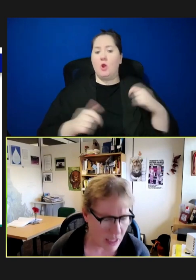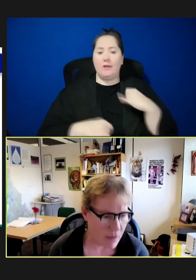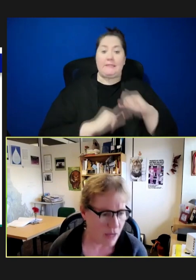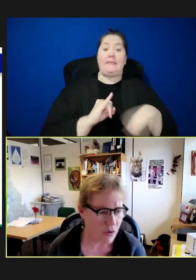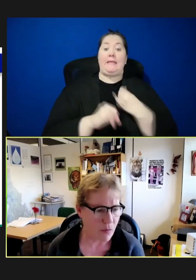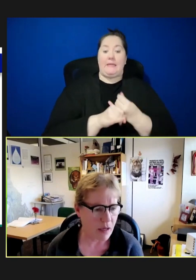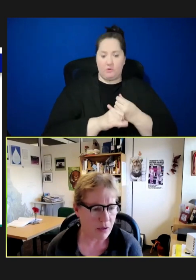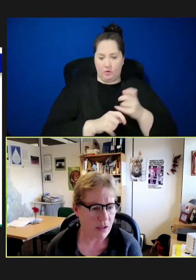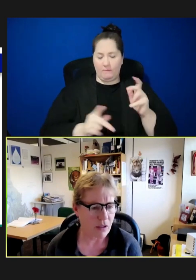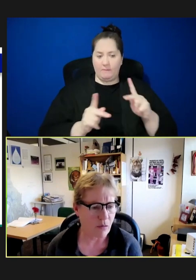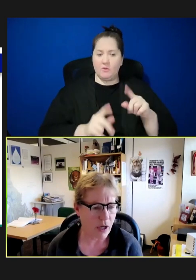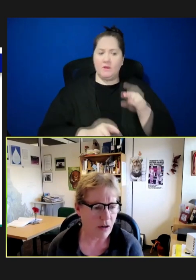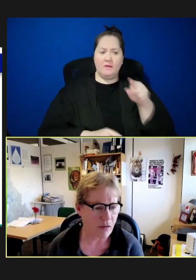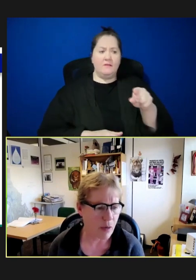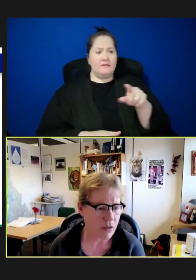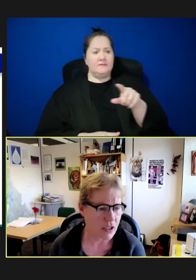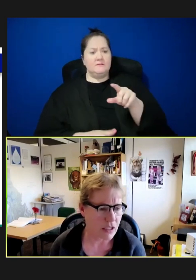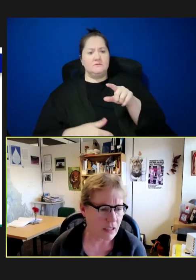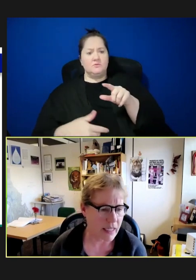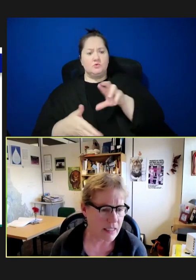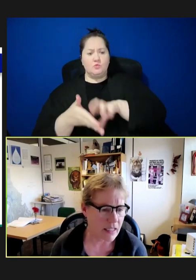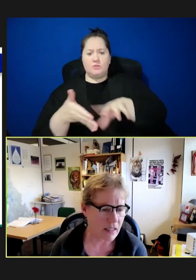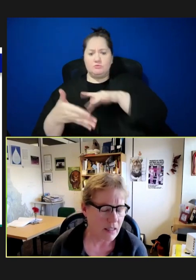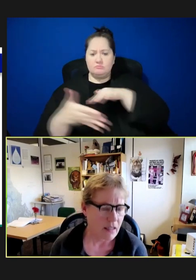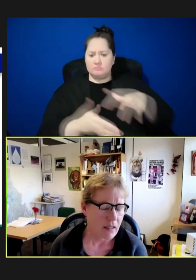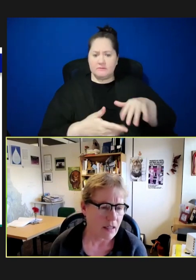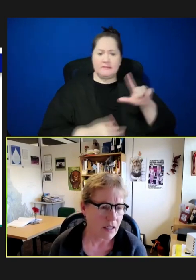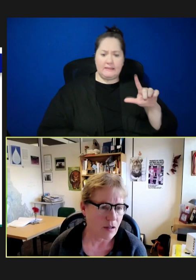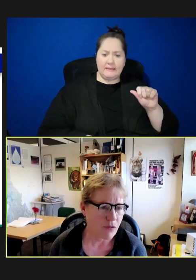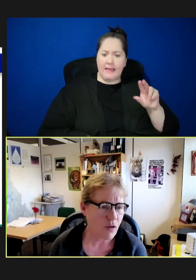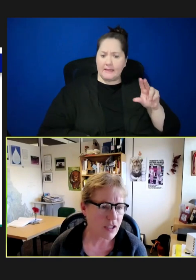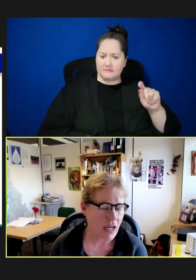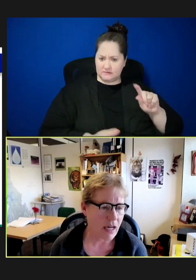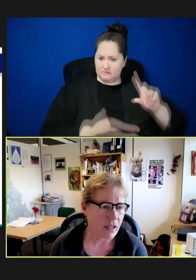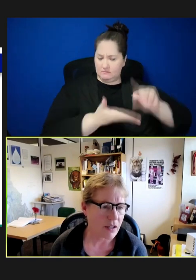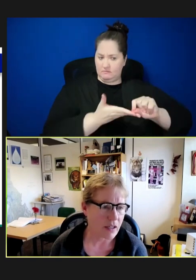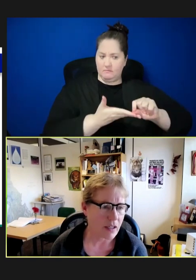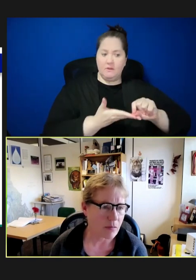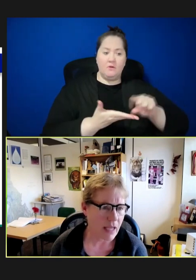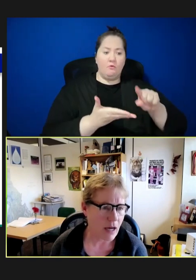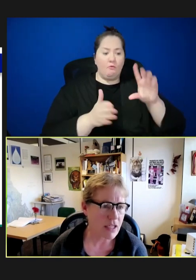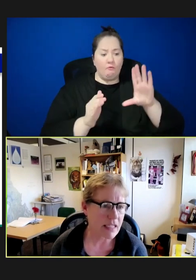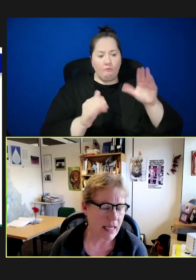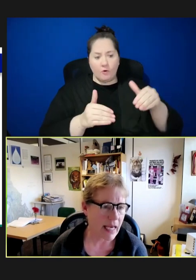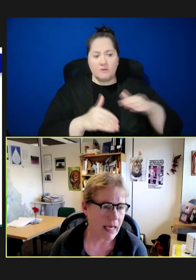that many of you might be aware of, published in the Lancet, focused on counties that had,